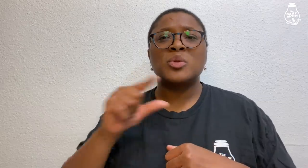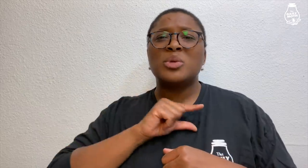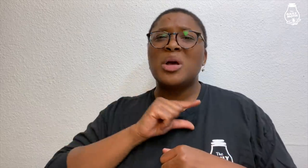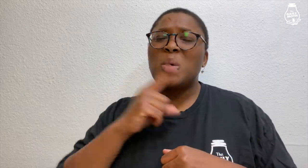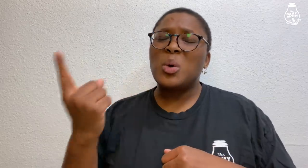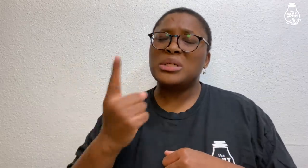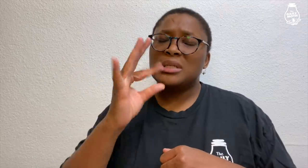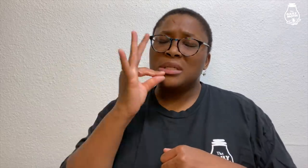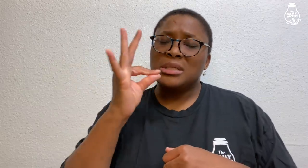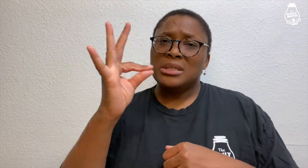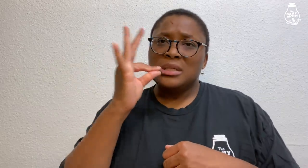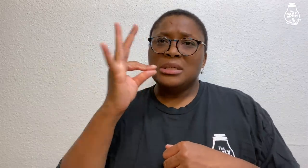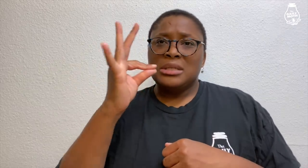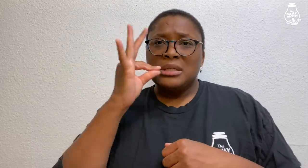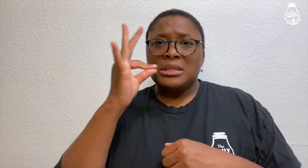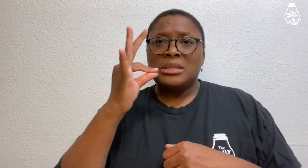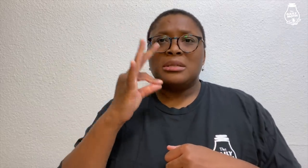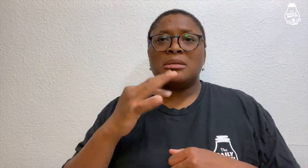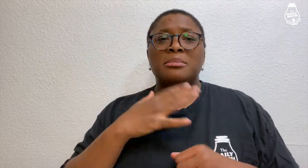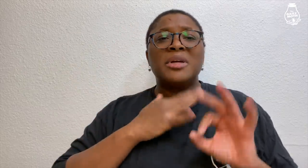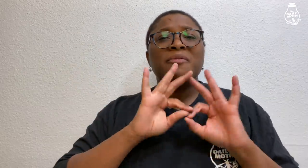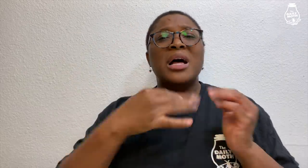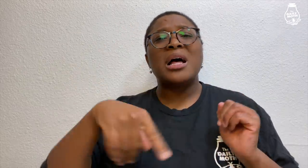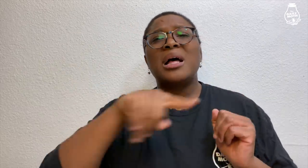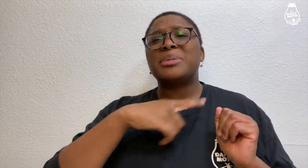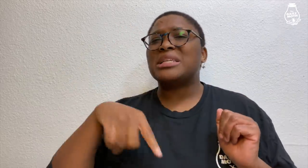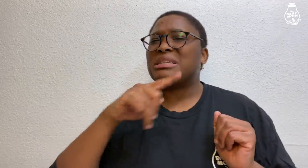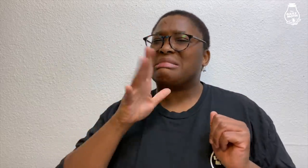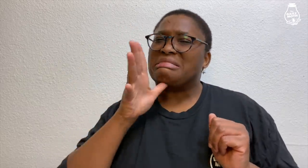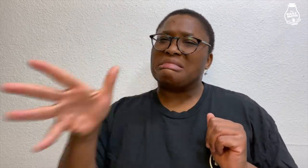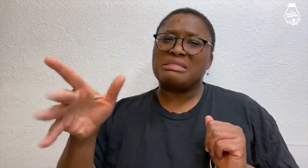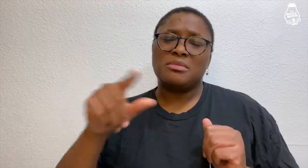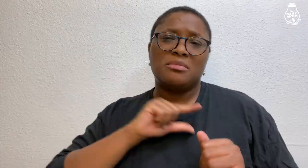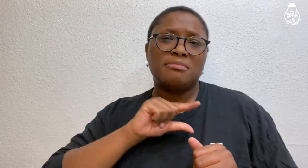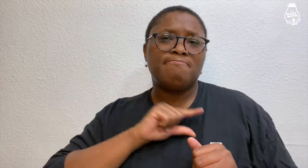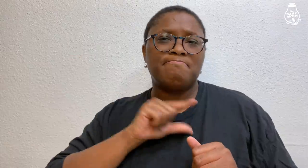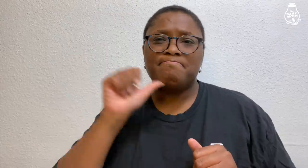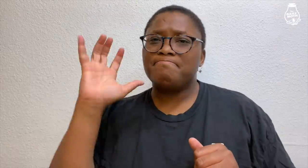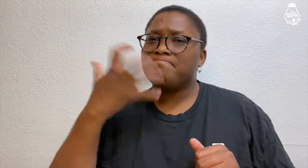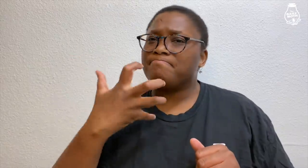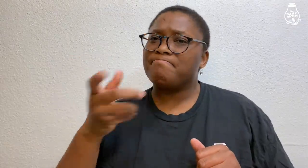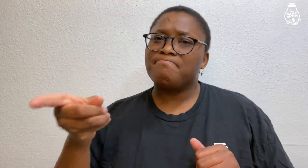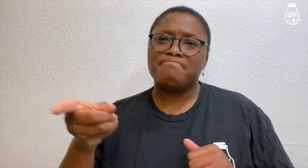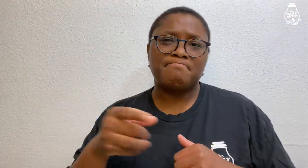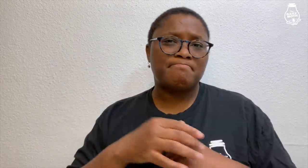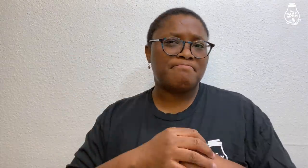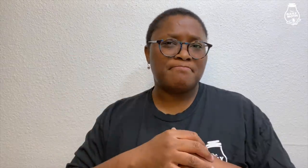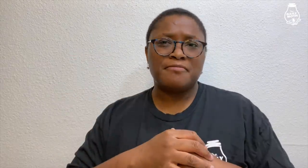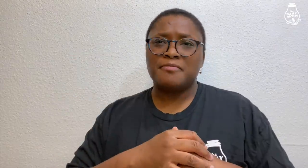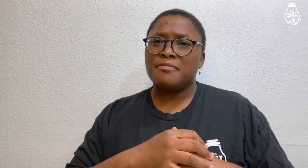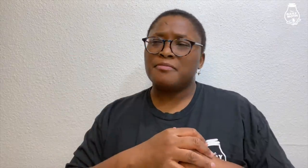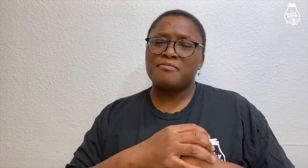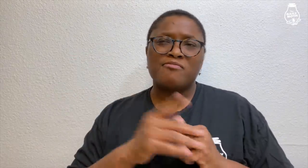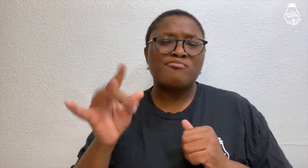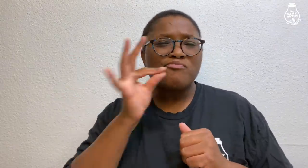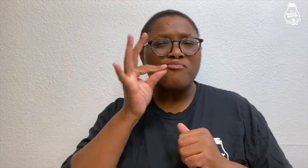Grant always smoked pot heavily. My family didn't like Grant.